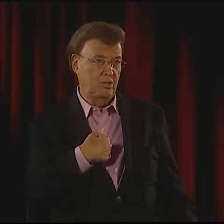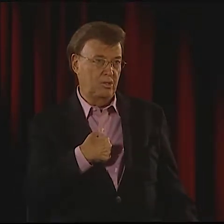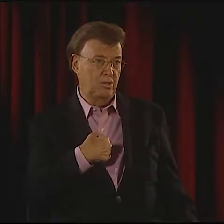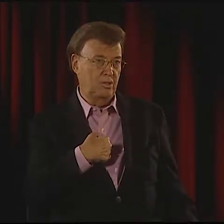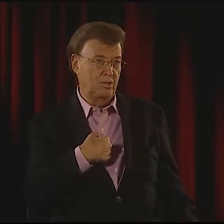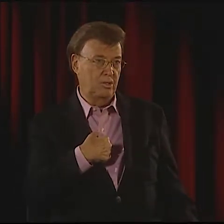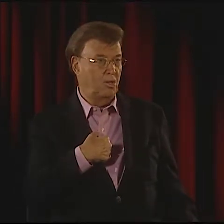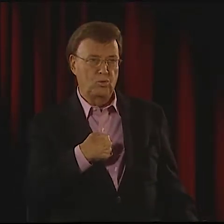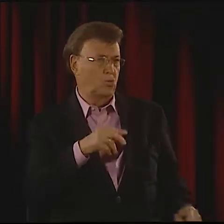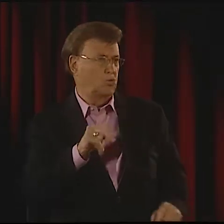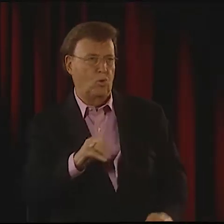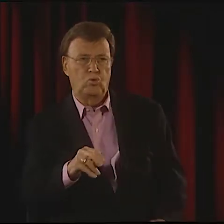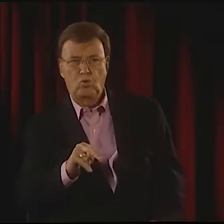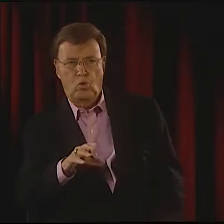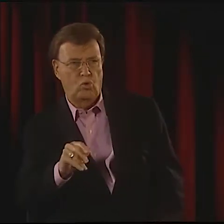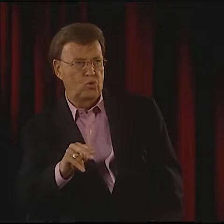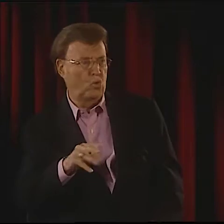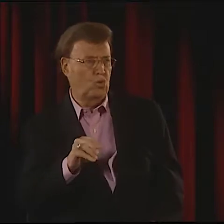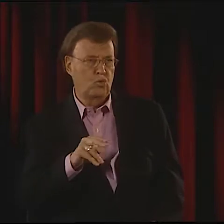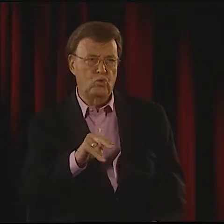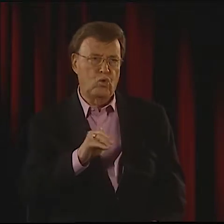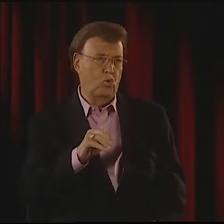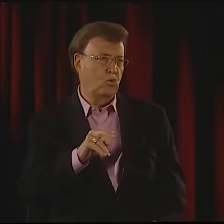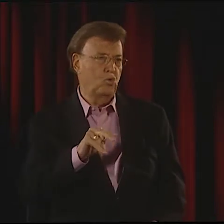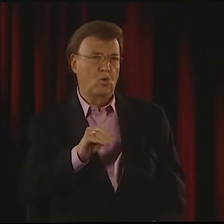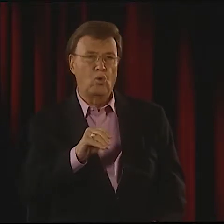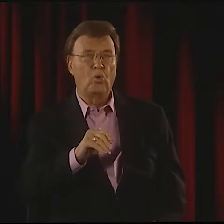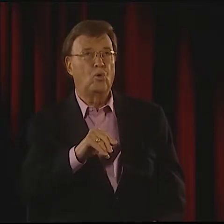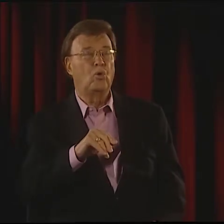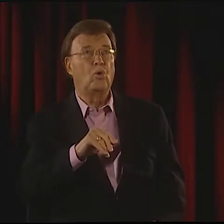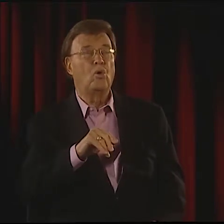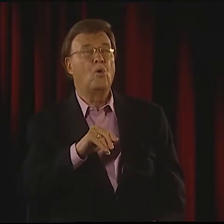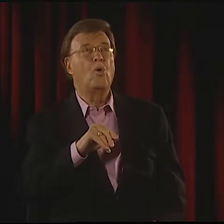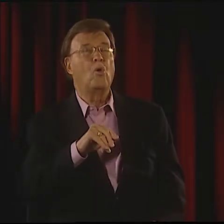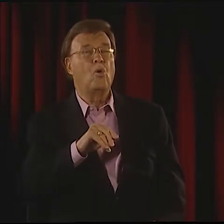NO. I GAVE MY FRIEND THE WORDS.